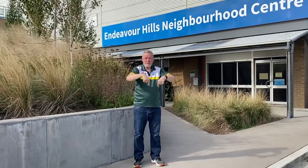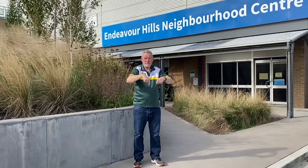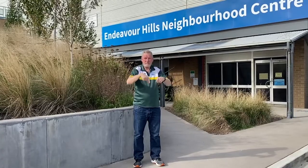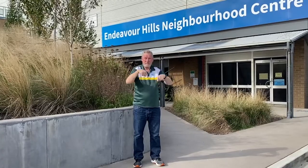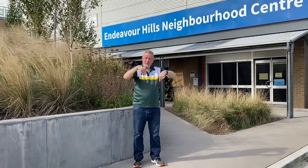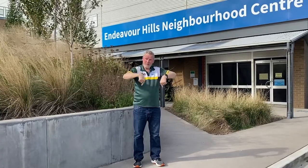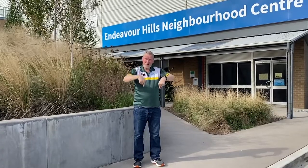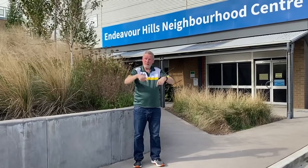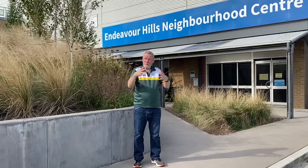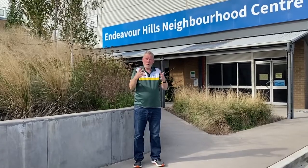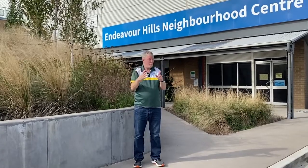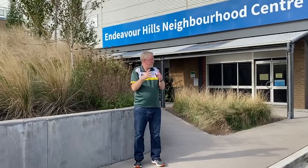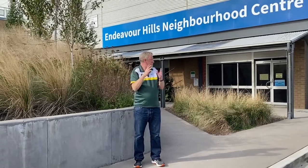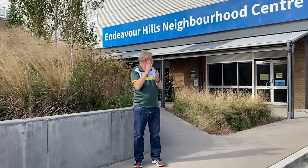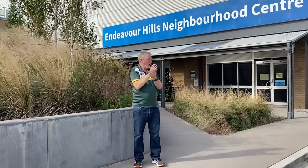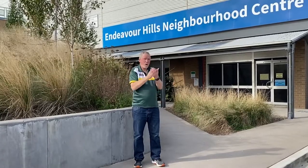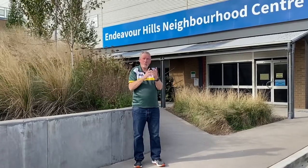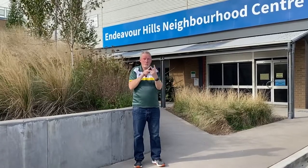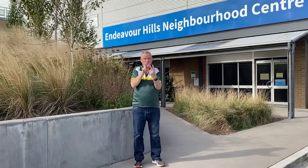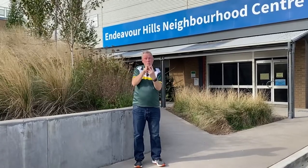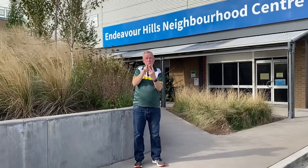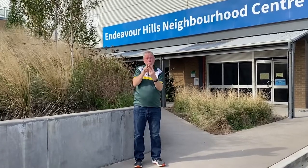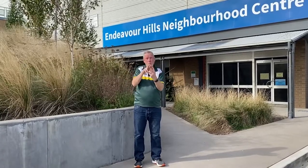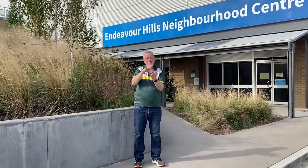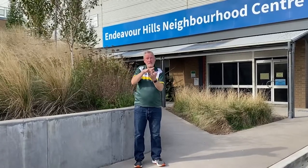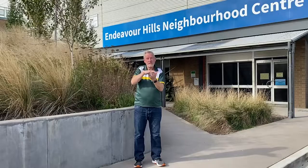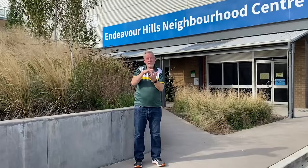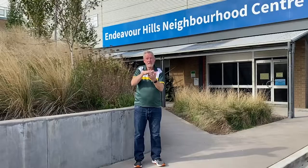There are two centres here -